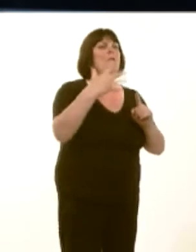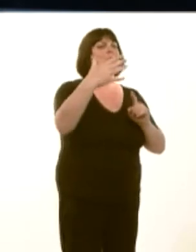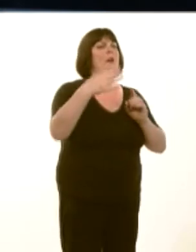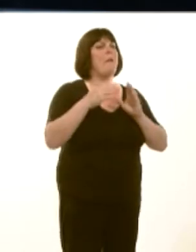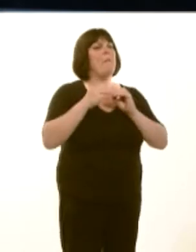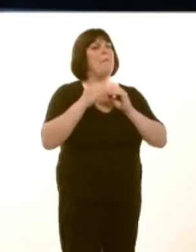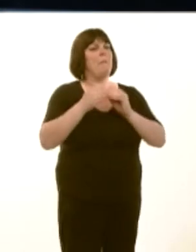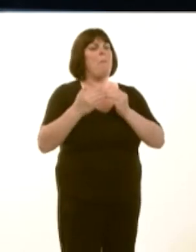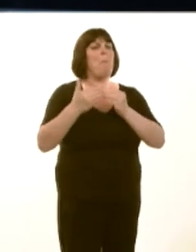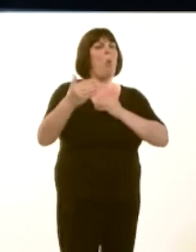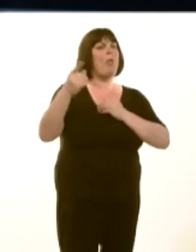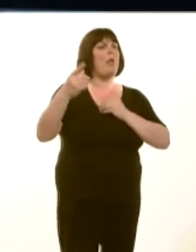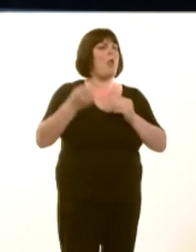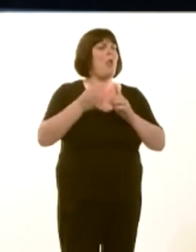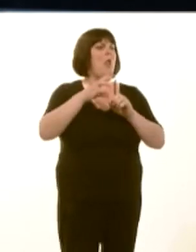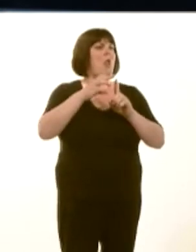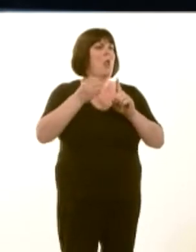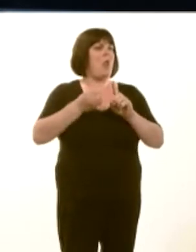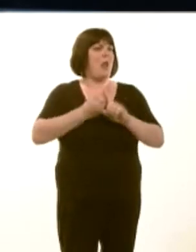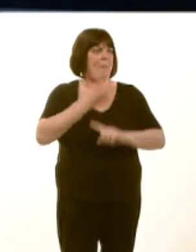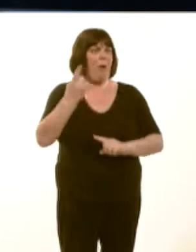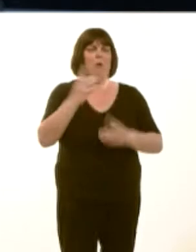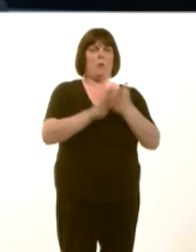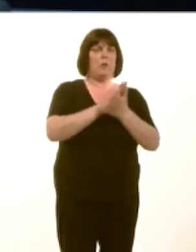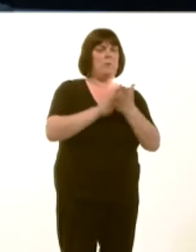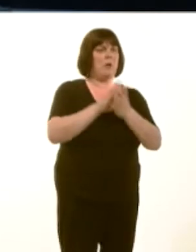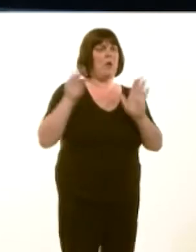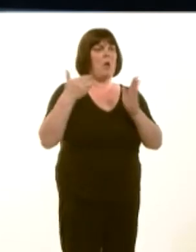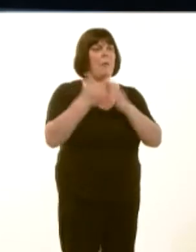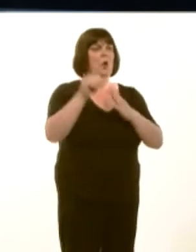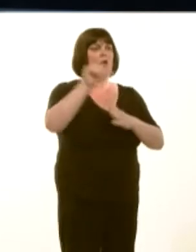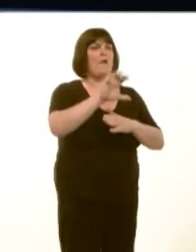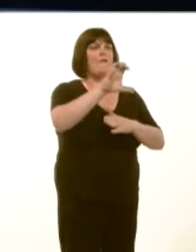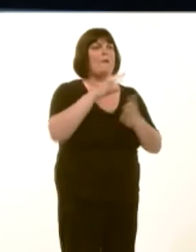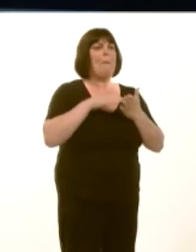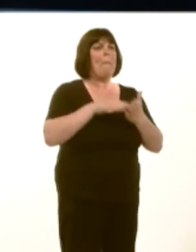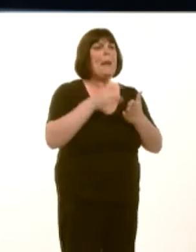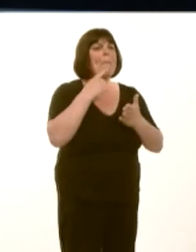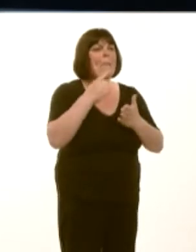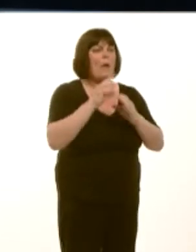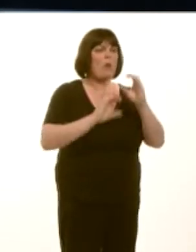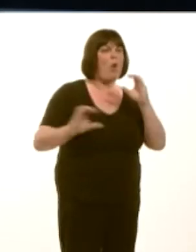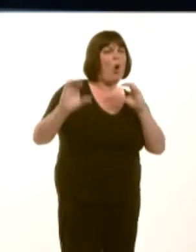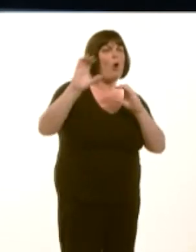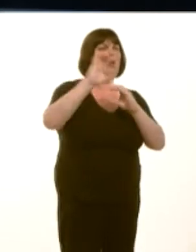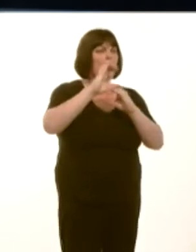That would result in up to £150 million of additional funding in consequentials for Wales.